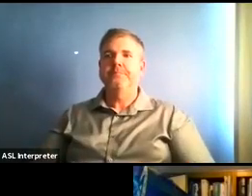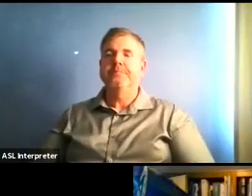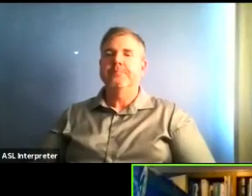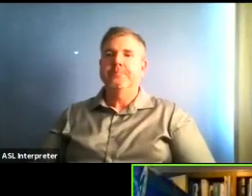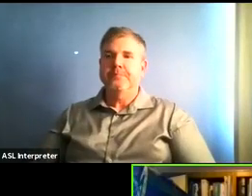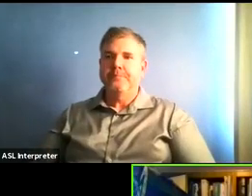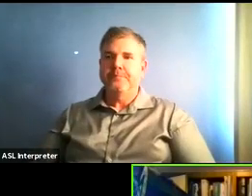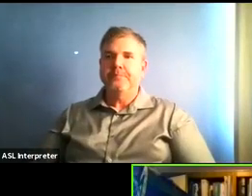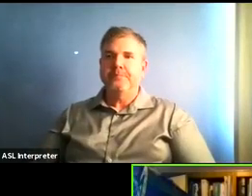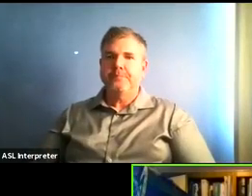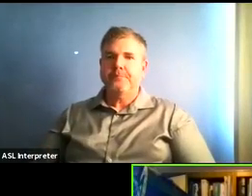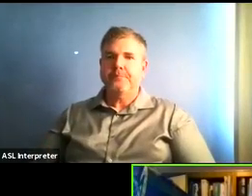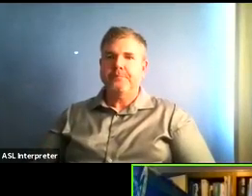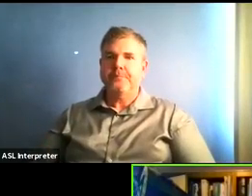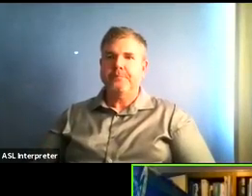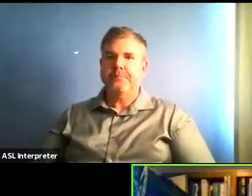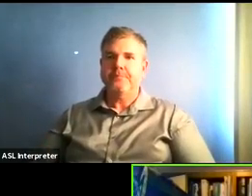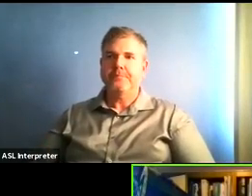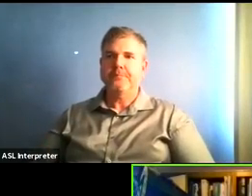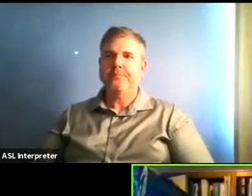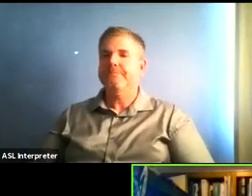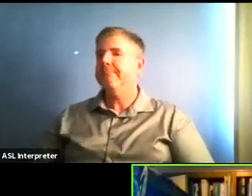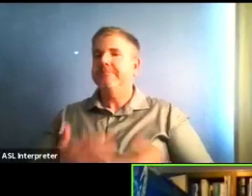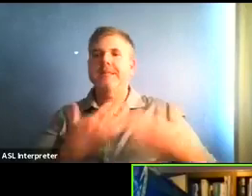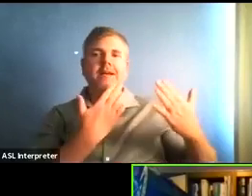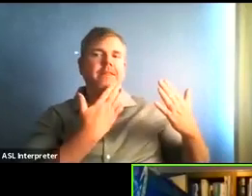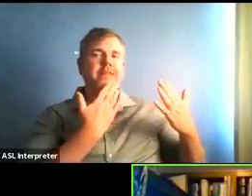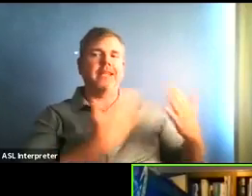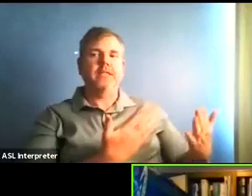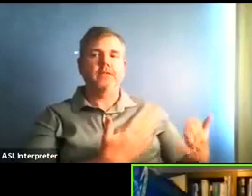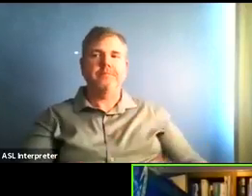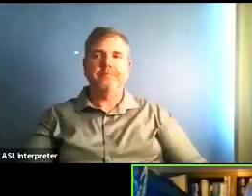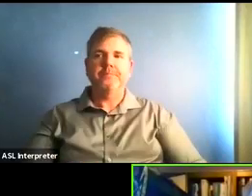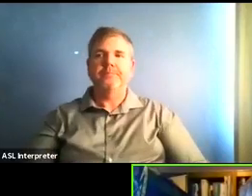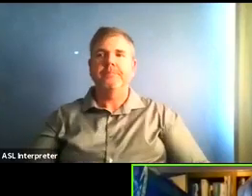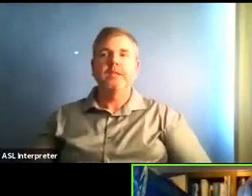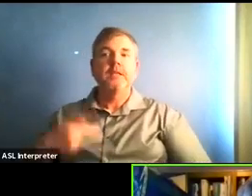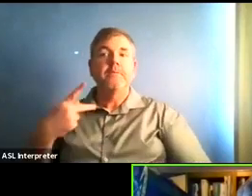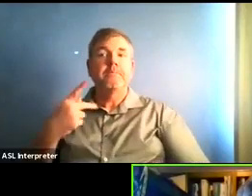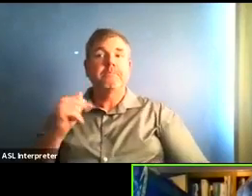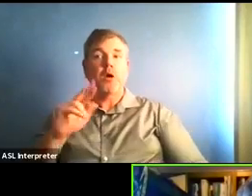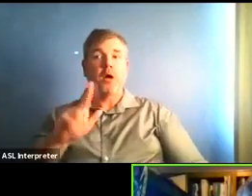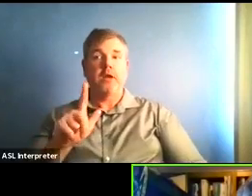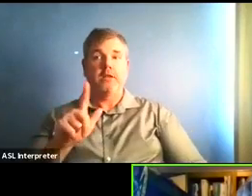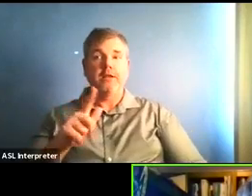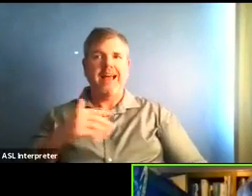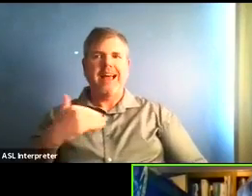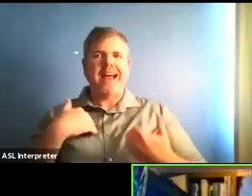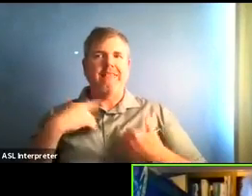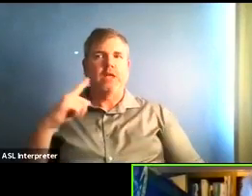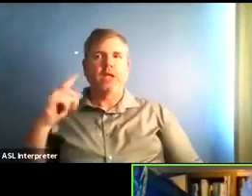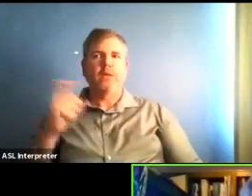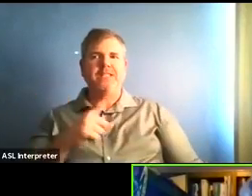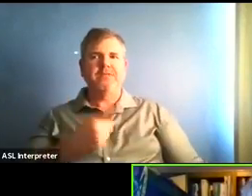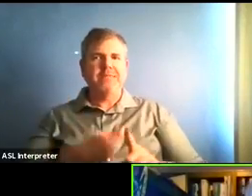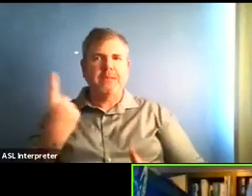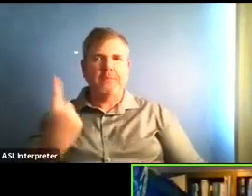OK, on the issue of schools, Danielle asks on the issue of waivers, which you started